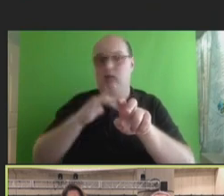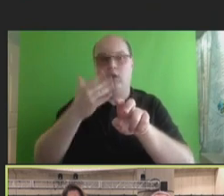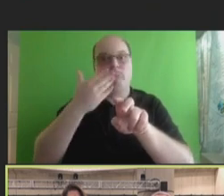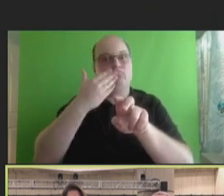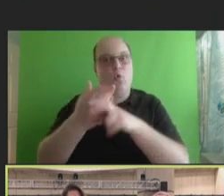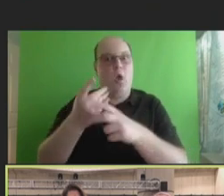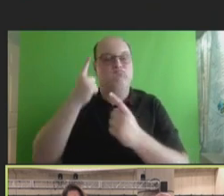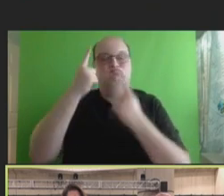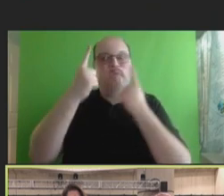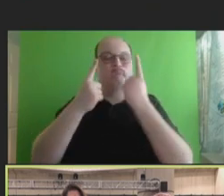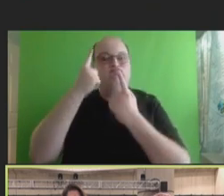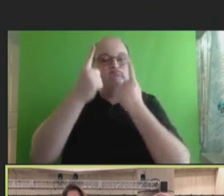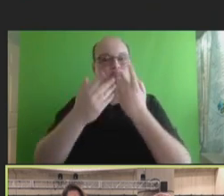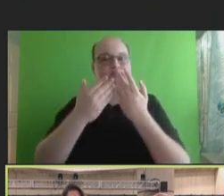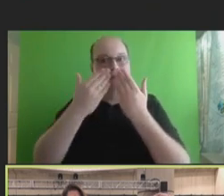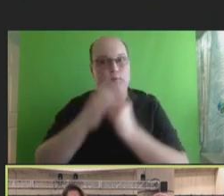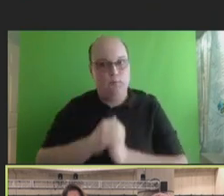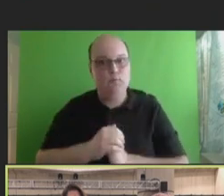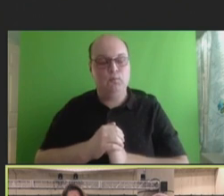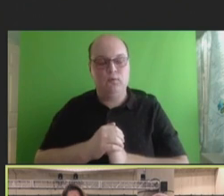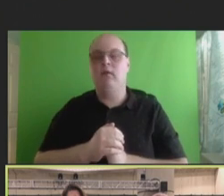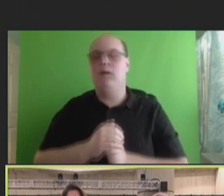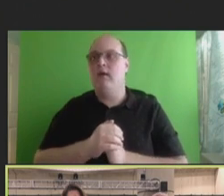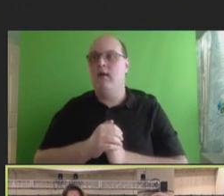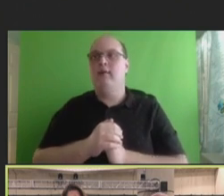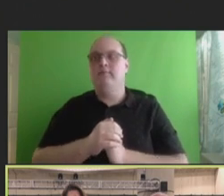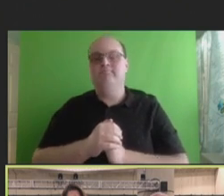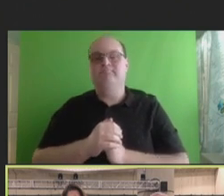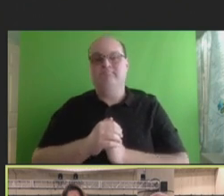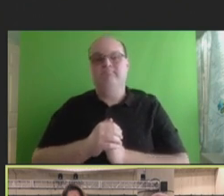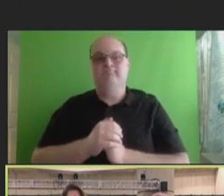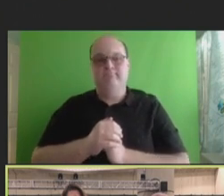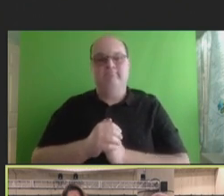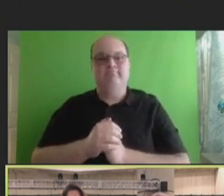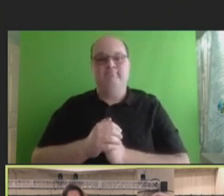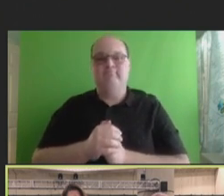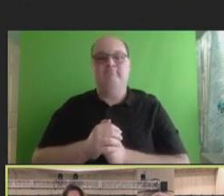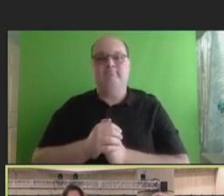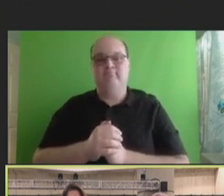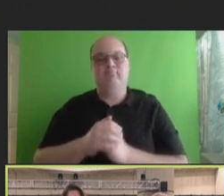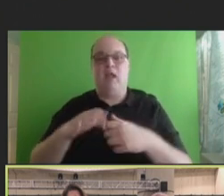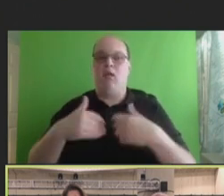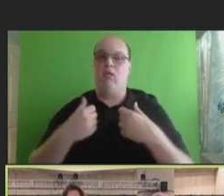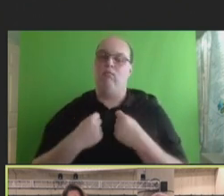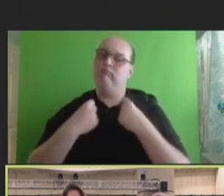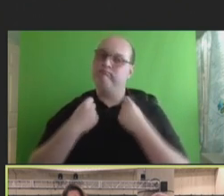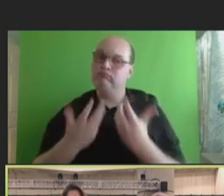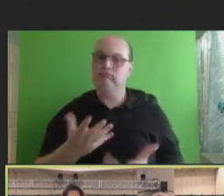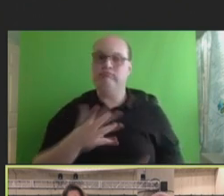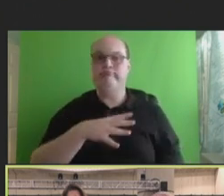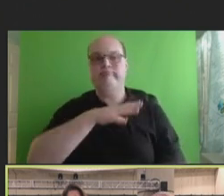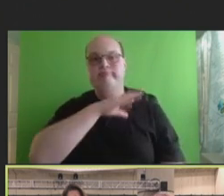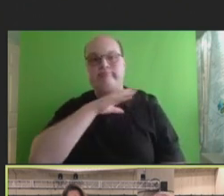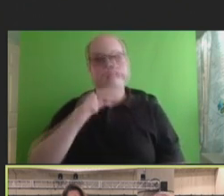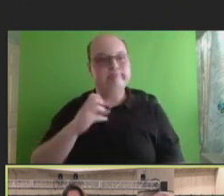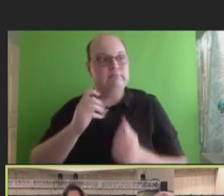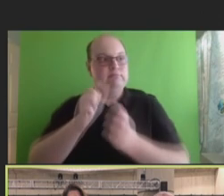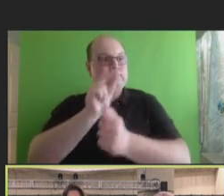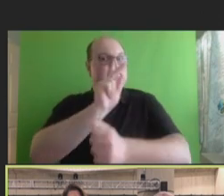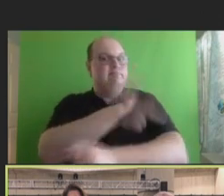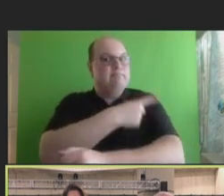about. And we need to work on reducing the fatigue in our patients as well as in our